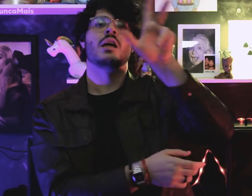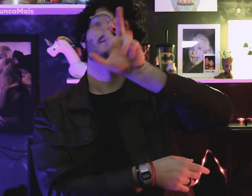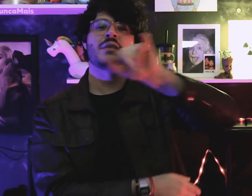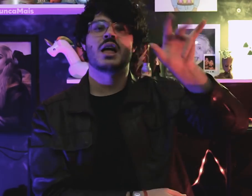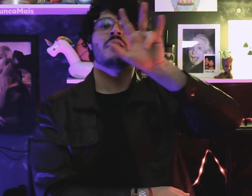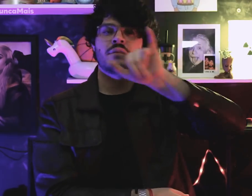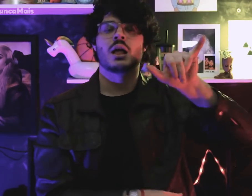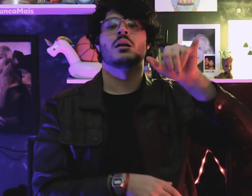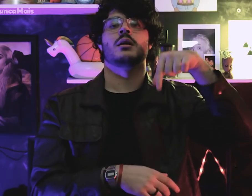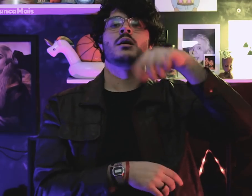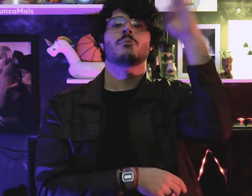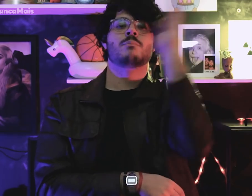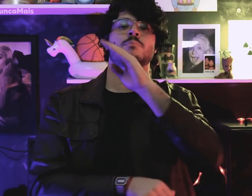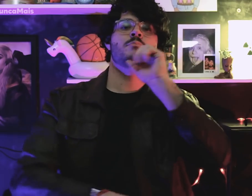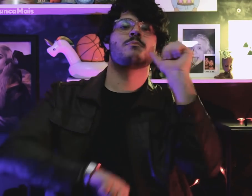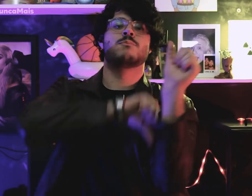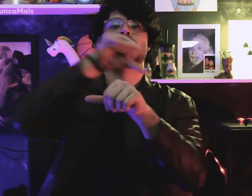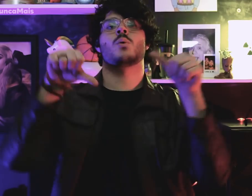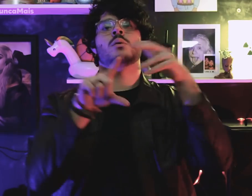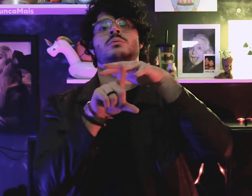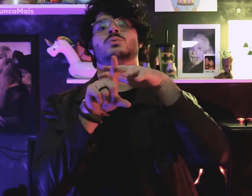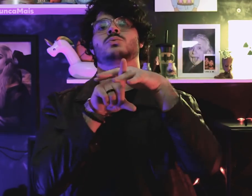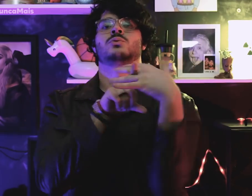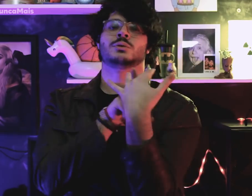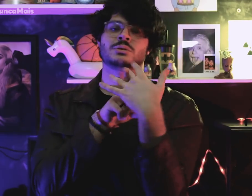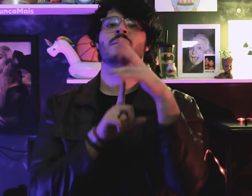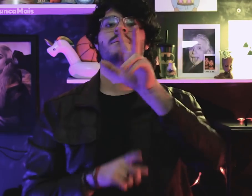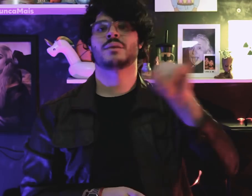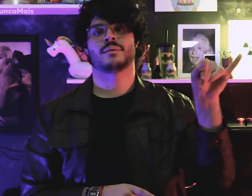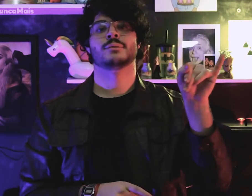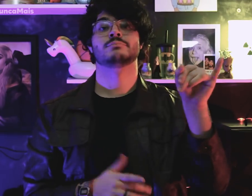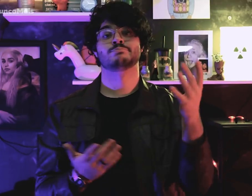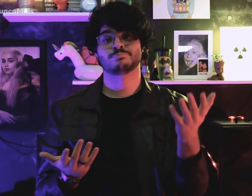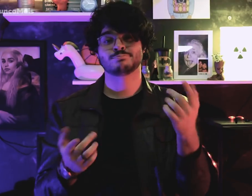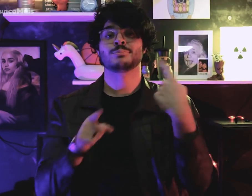Jango would deploy socialism in Brazil,